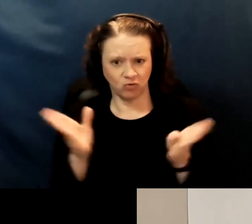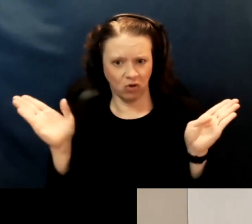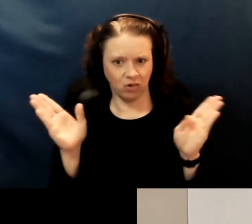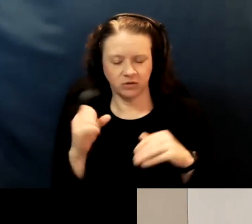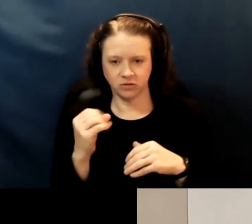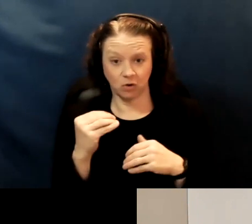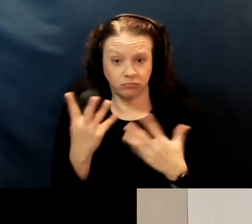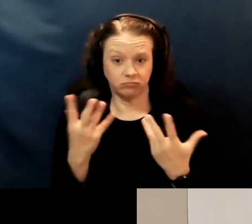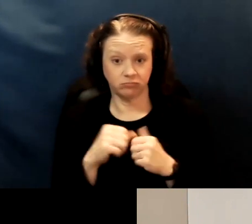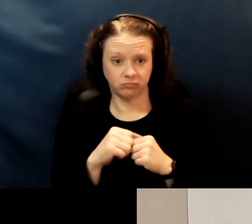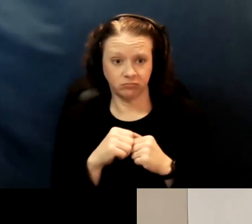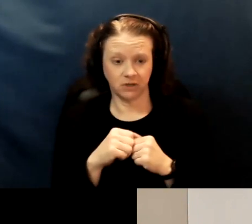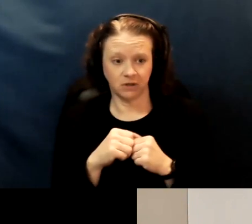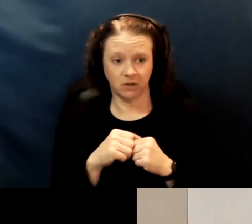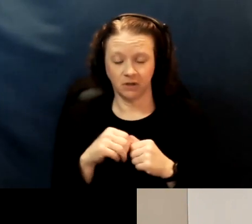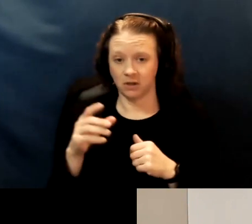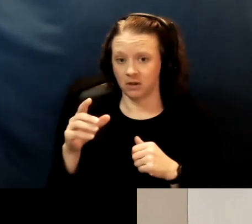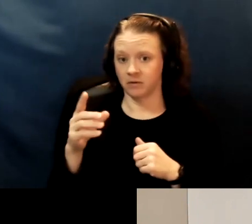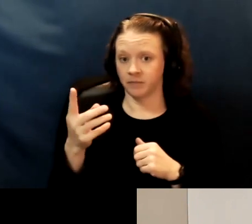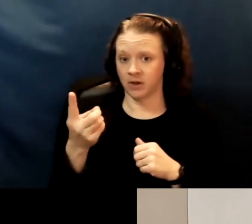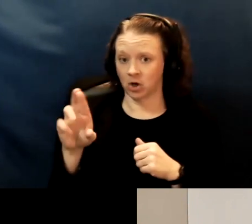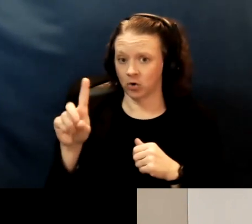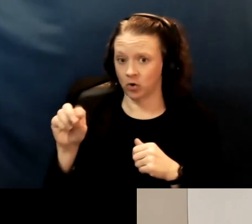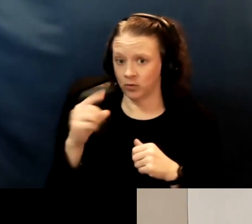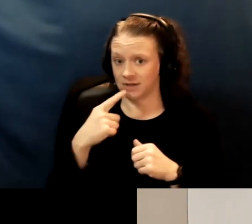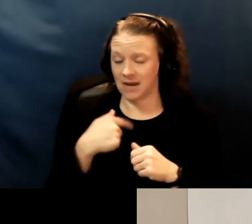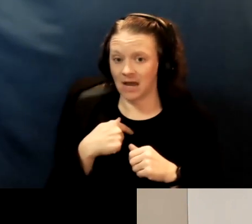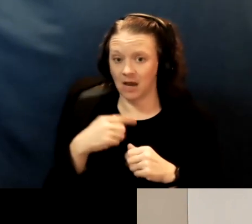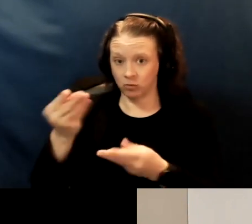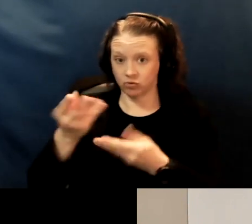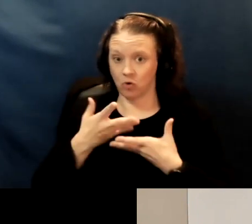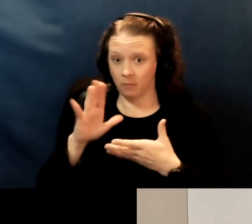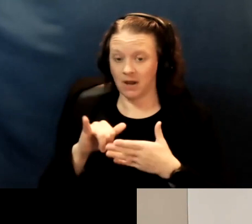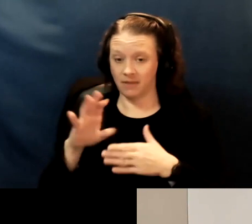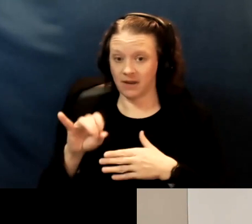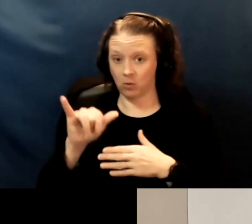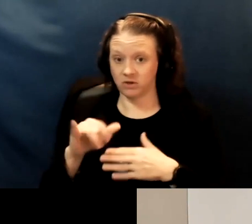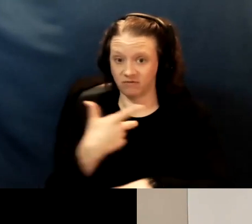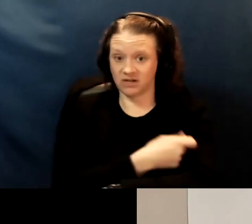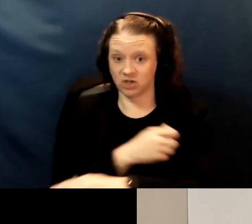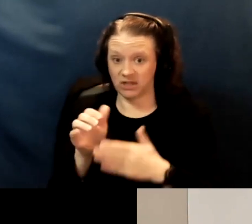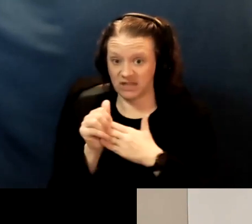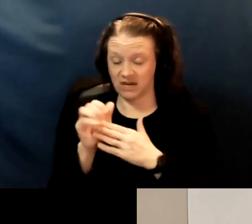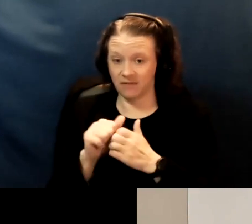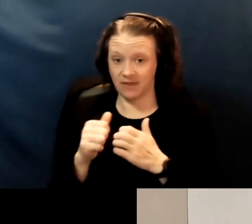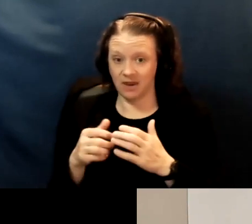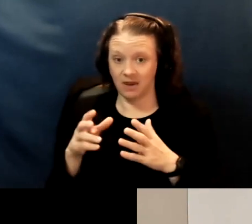Well, by the county's vaccination lead, and they actually copied and pasted from the website.